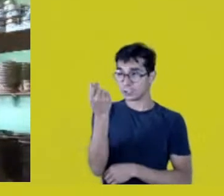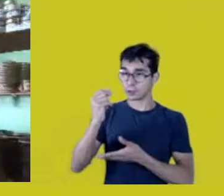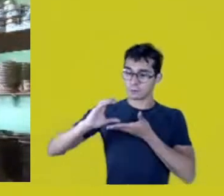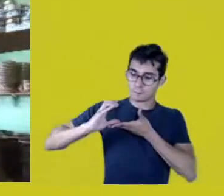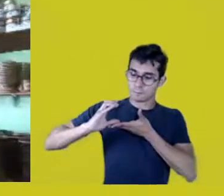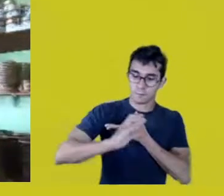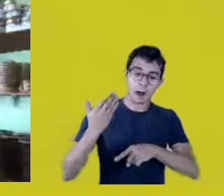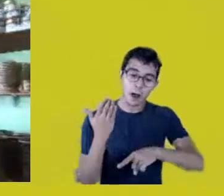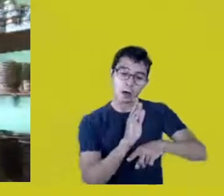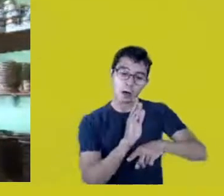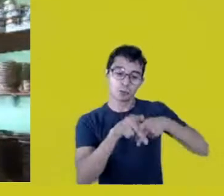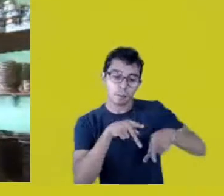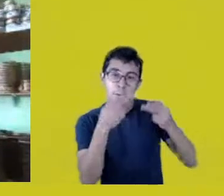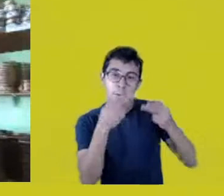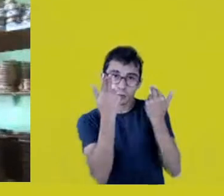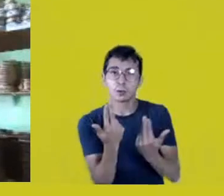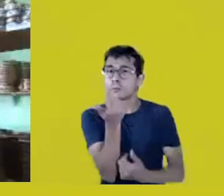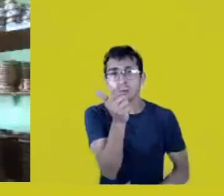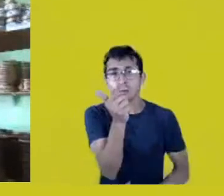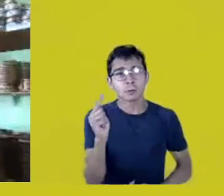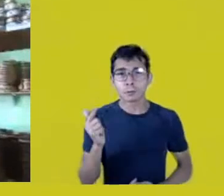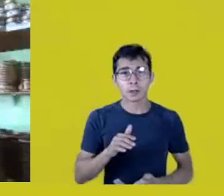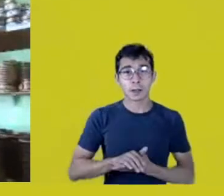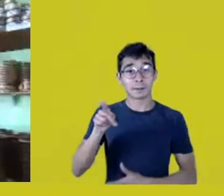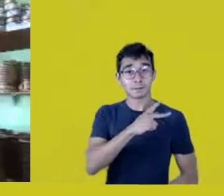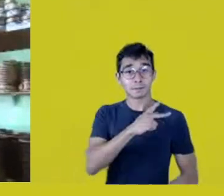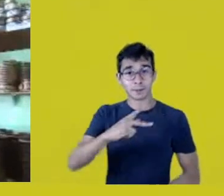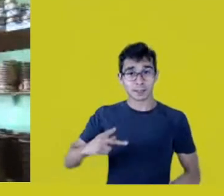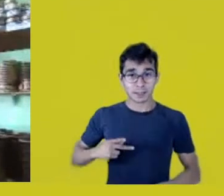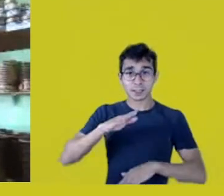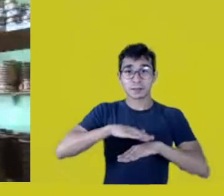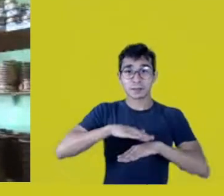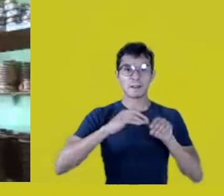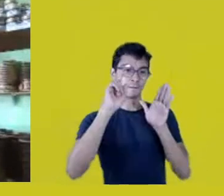for the president to veto initiatives by the Congress